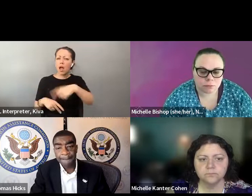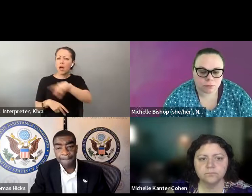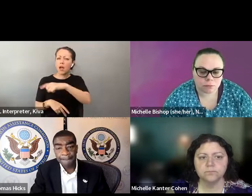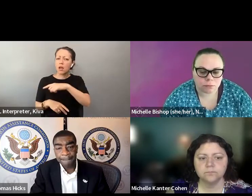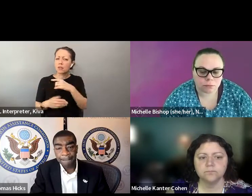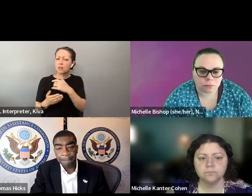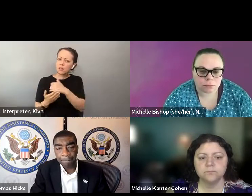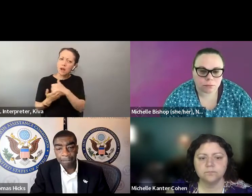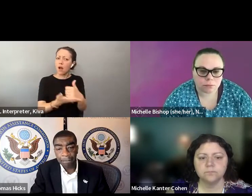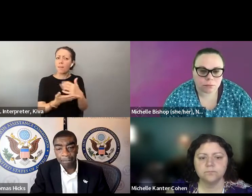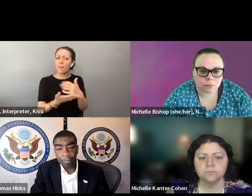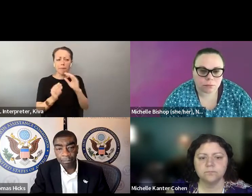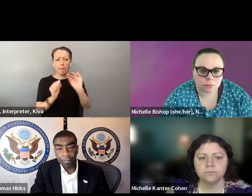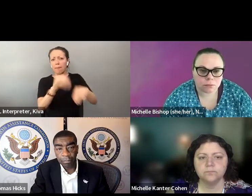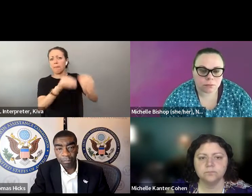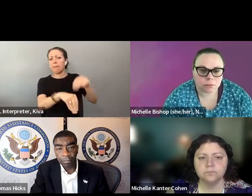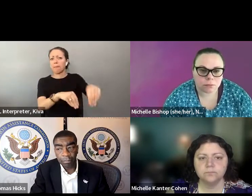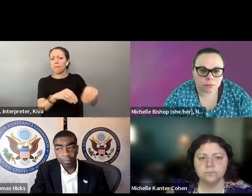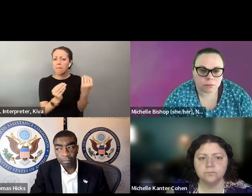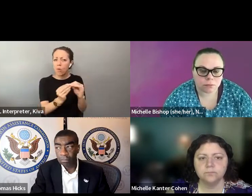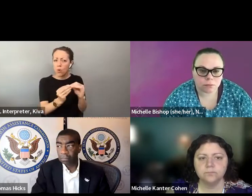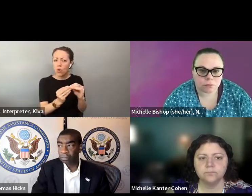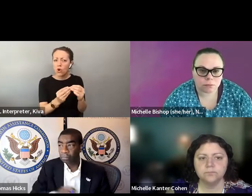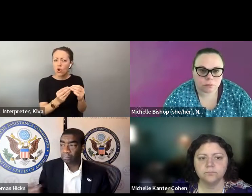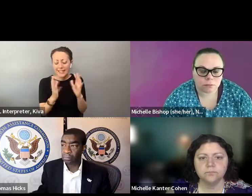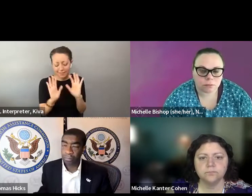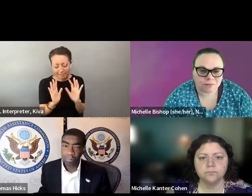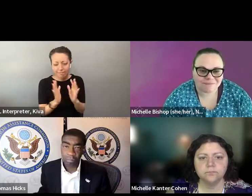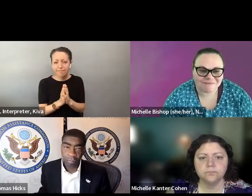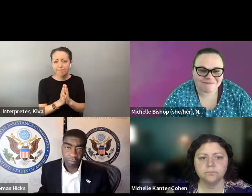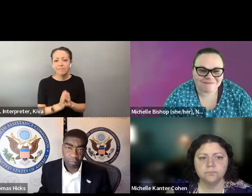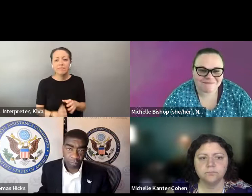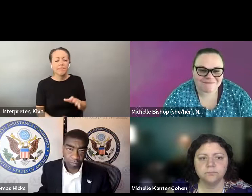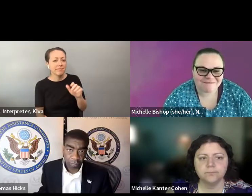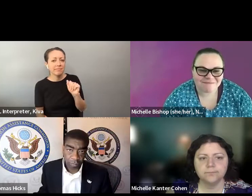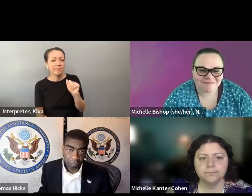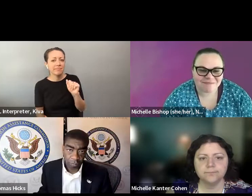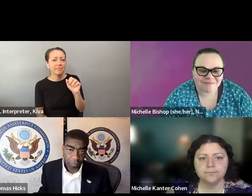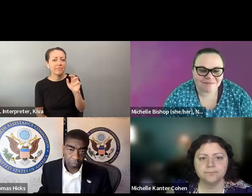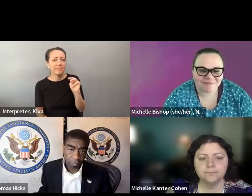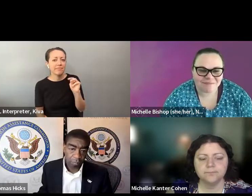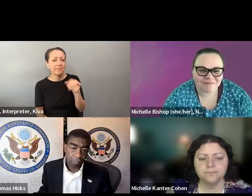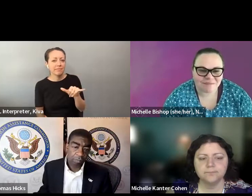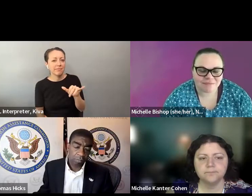Hmm. Could have a lot of impacts to assistive living facilities and other folks who you know church leaders and other folks who be helping a lot of voters return their vote by mail ballots. voters return their vote by mail ballots.